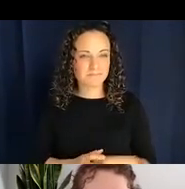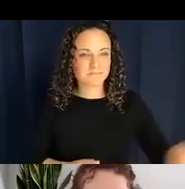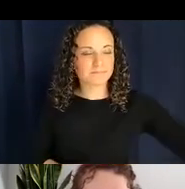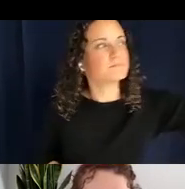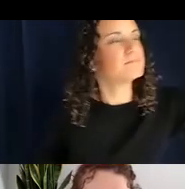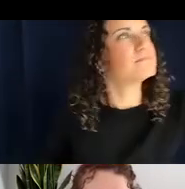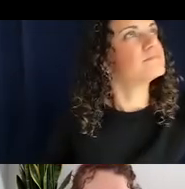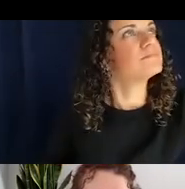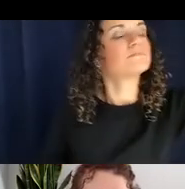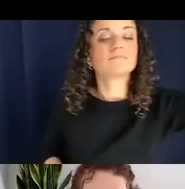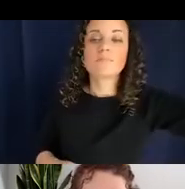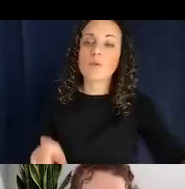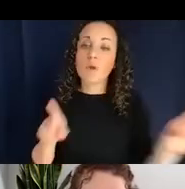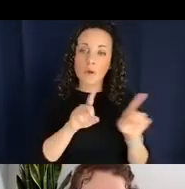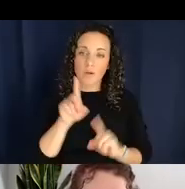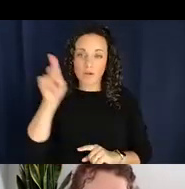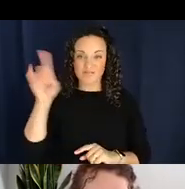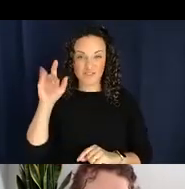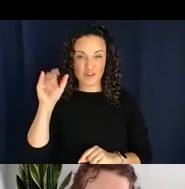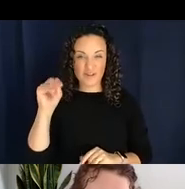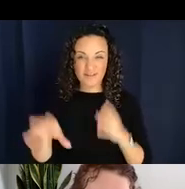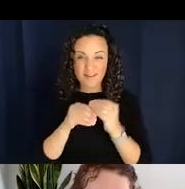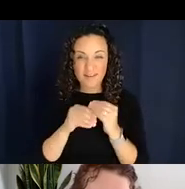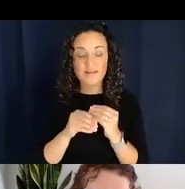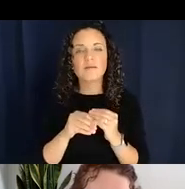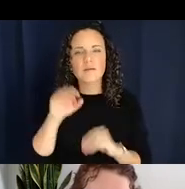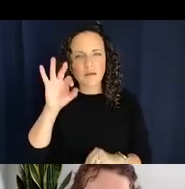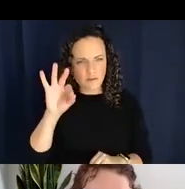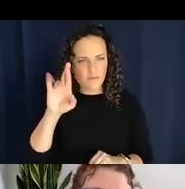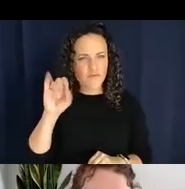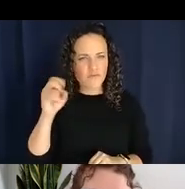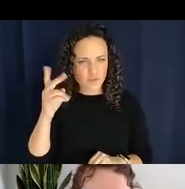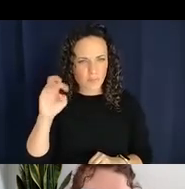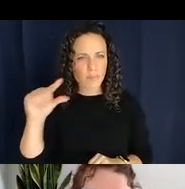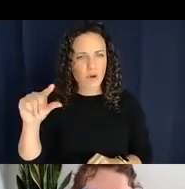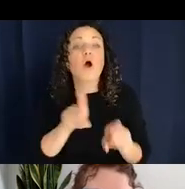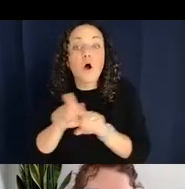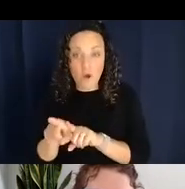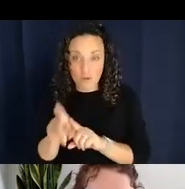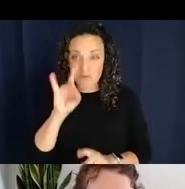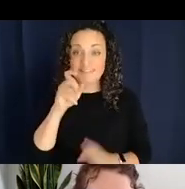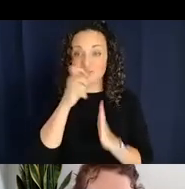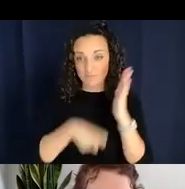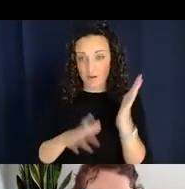is that Frischberg actually wrote a paper on Navajo classifiers as well, so